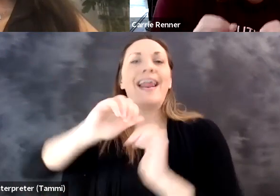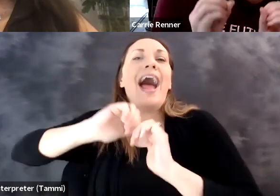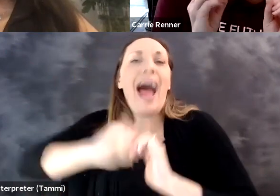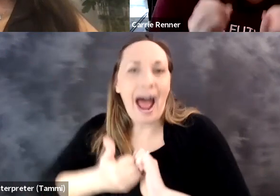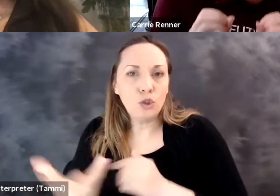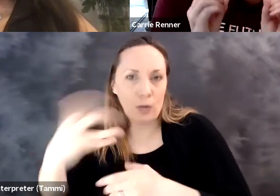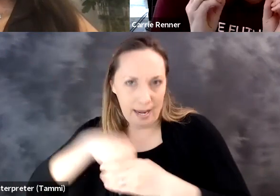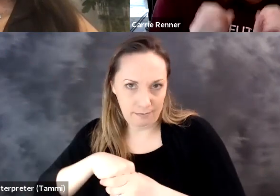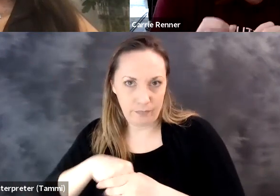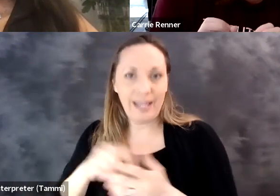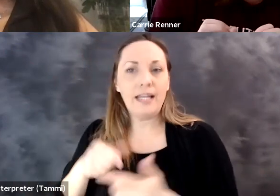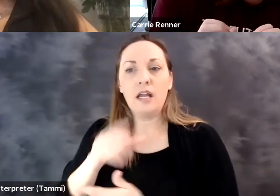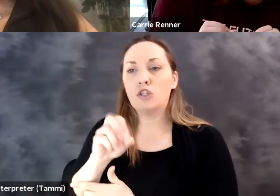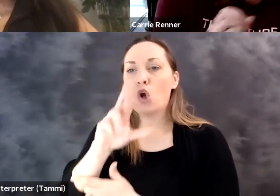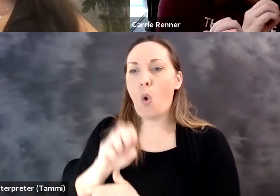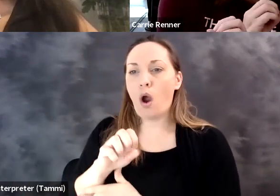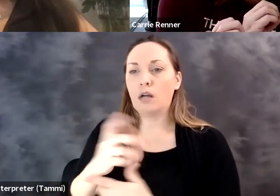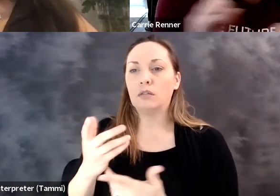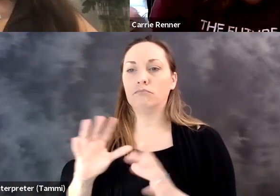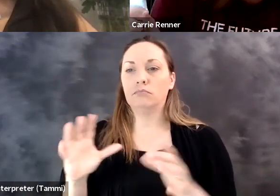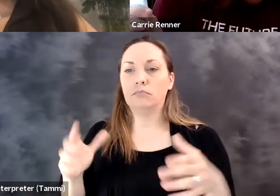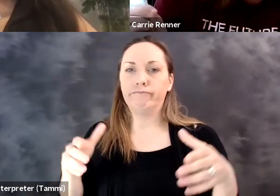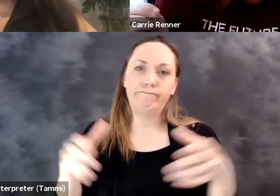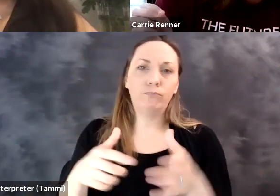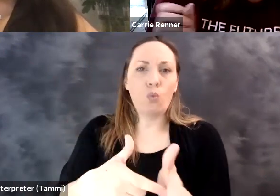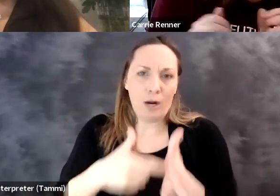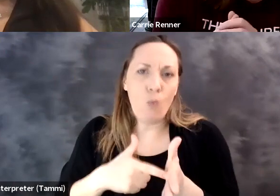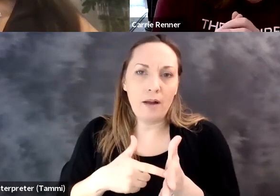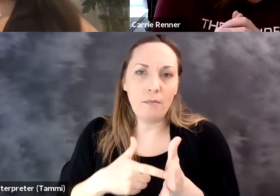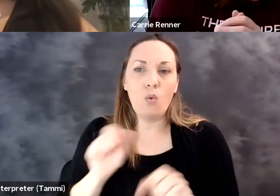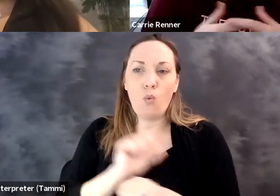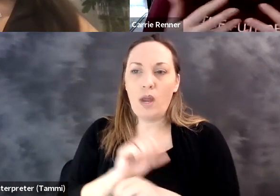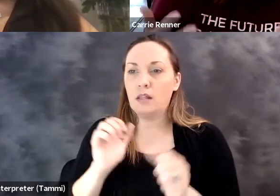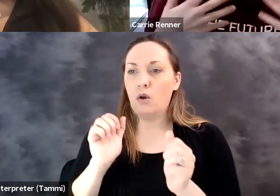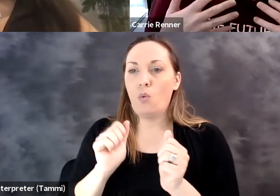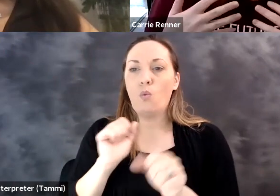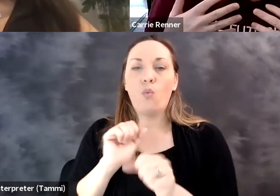here's how to get on that. Microsoft. It is a core requirement of working with